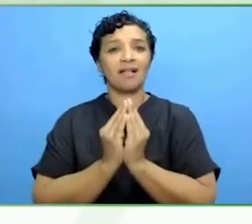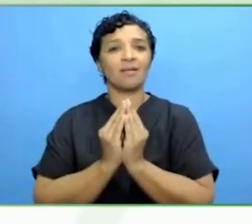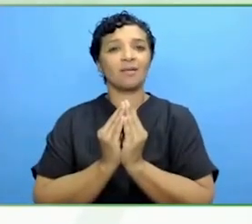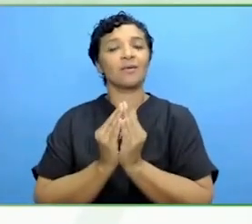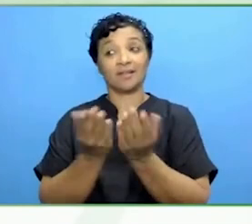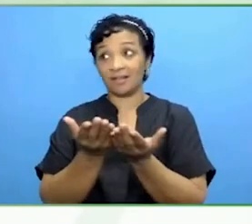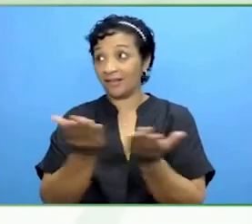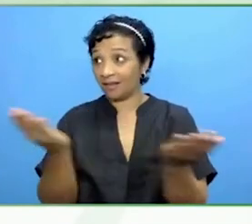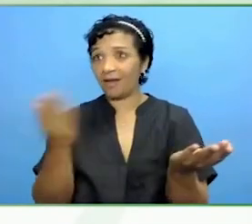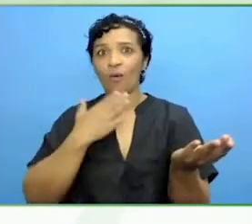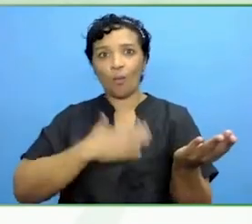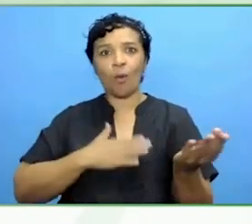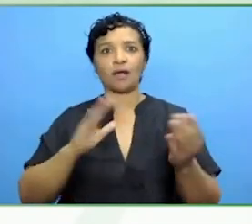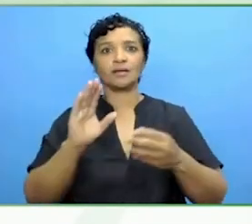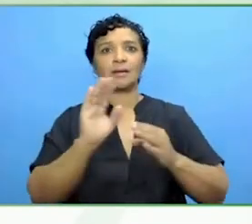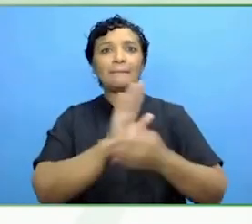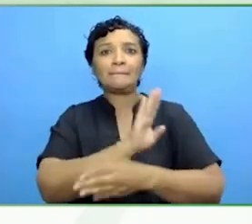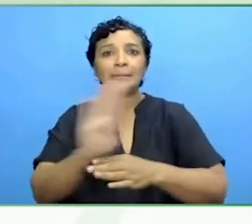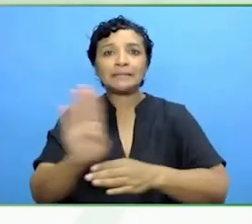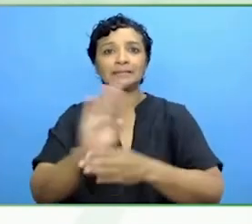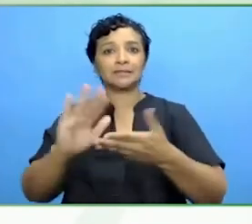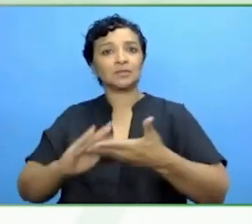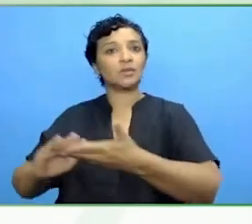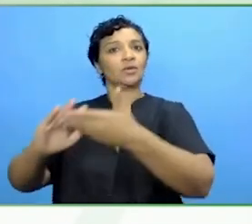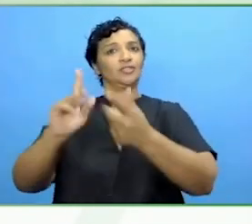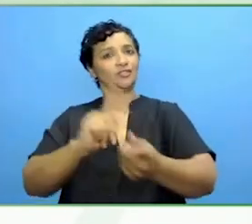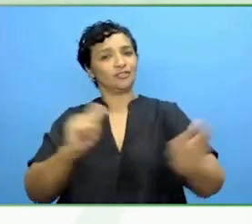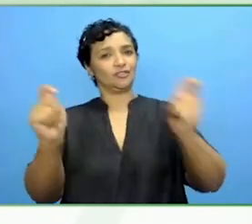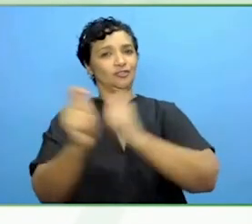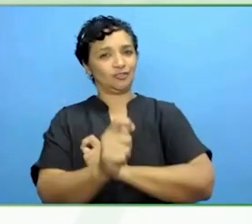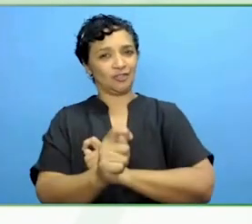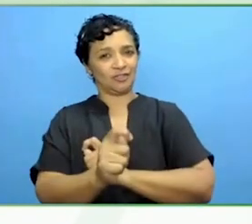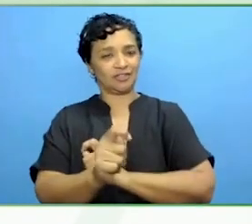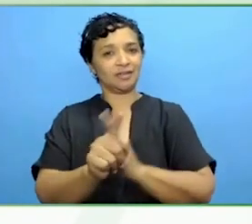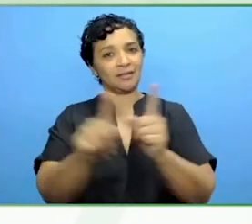but, as you think about traditional mentors/mentee, maybe it's reverse